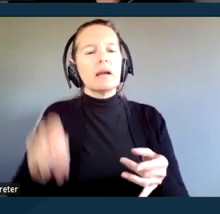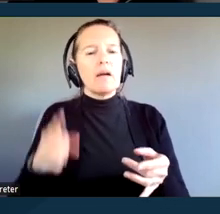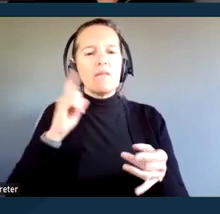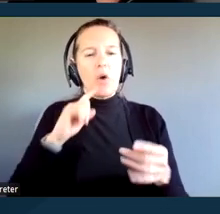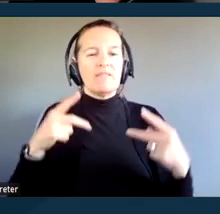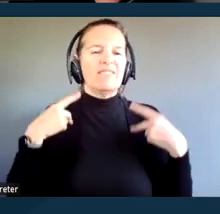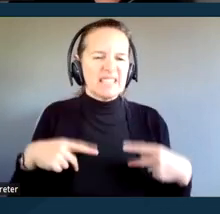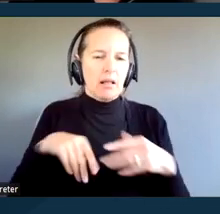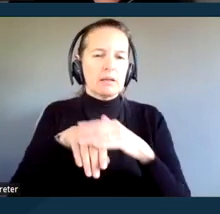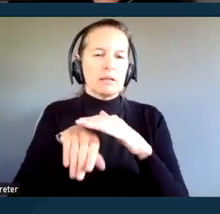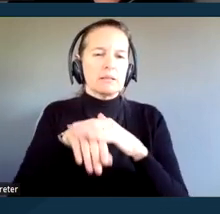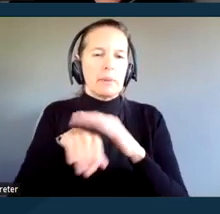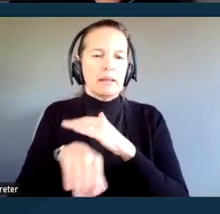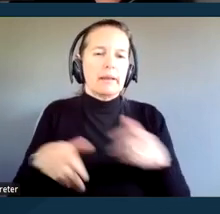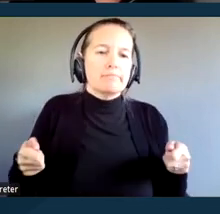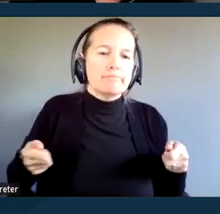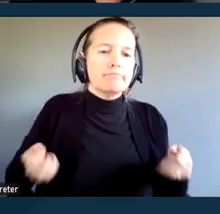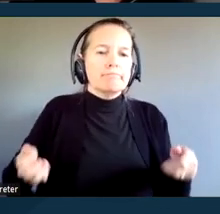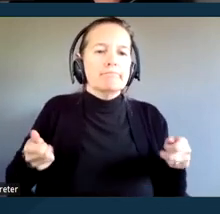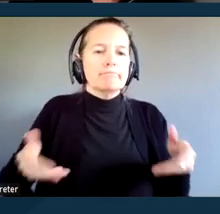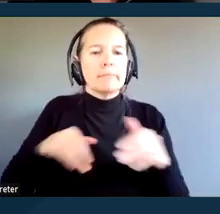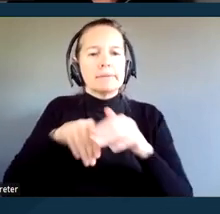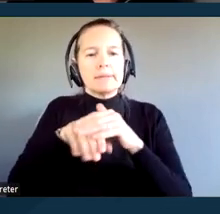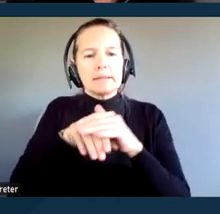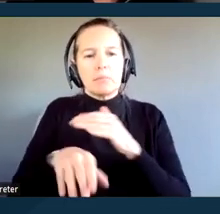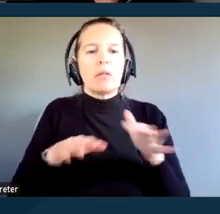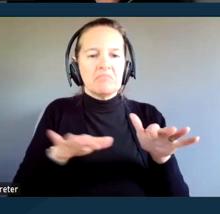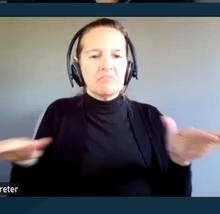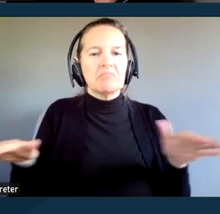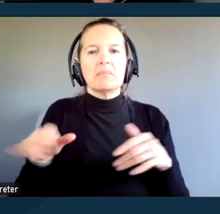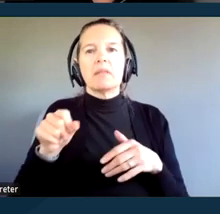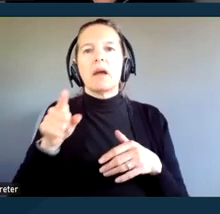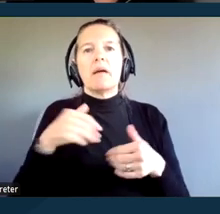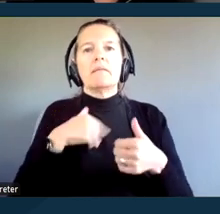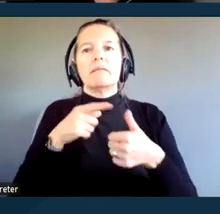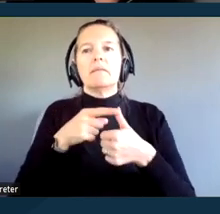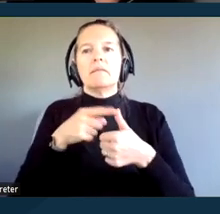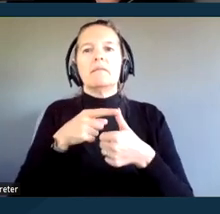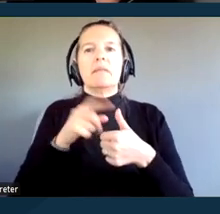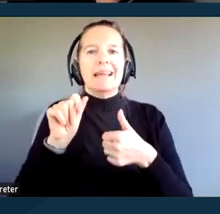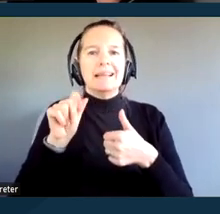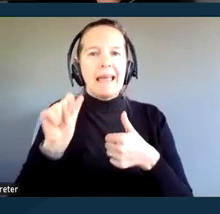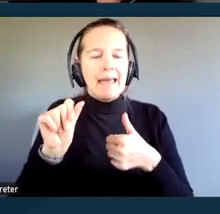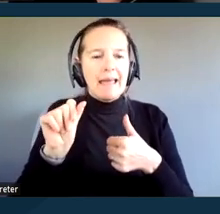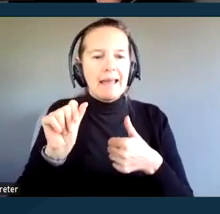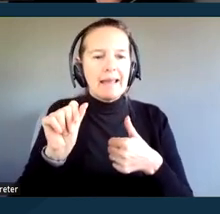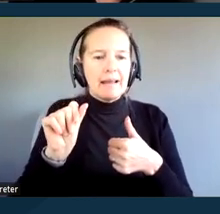There are links to the ADA standards for accessible design, a link to the Access Board's publication called